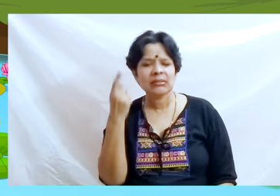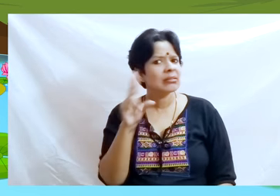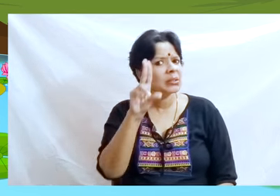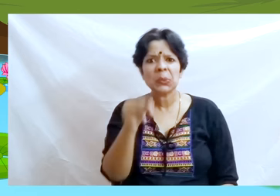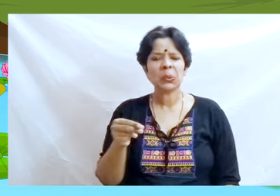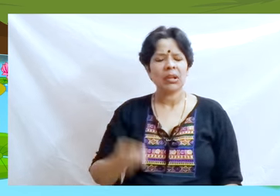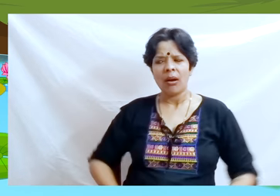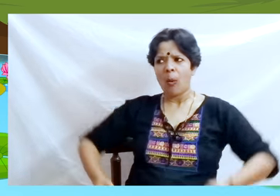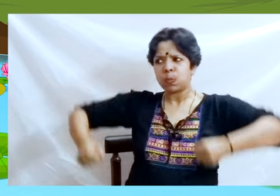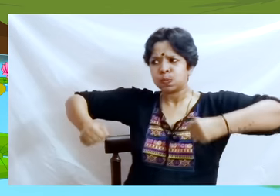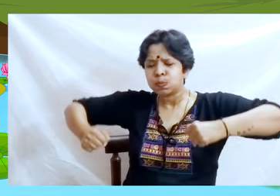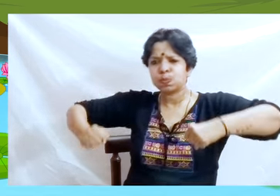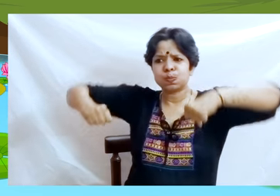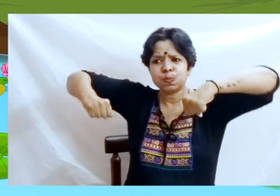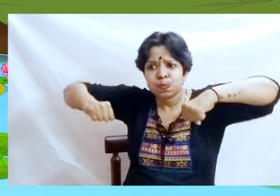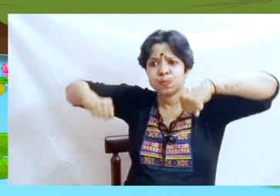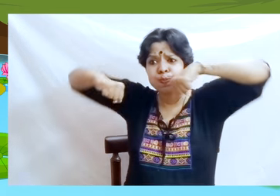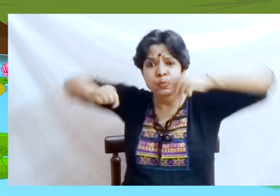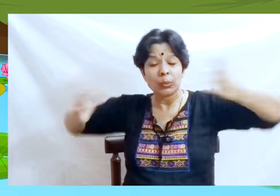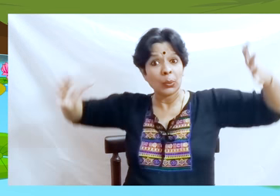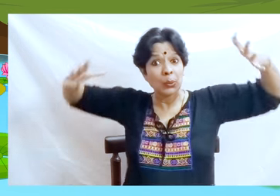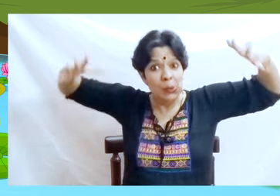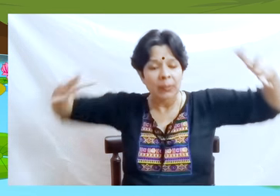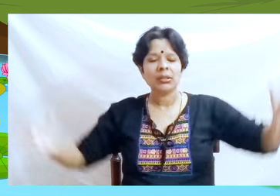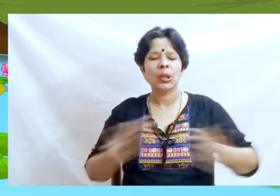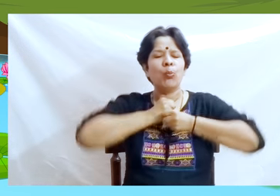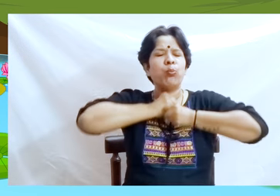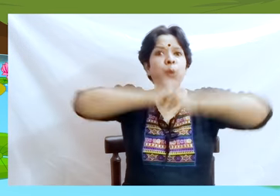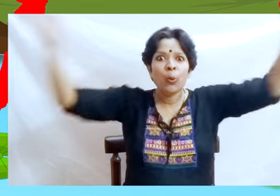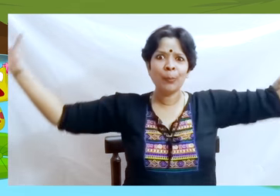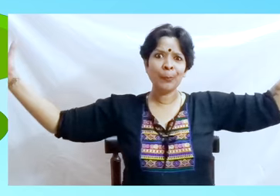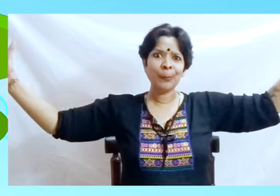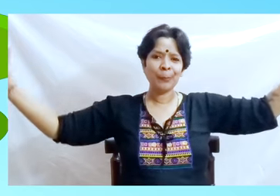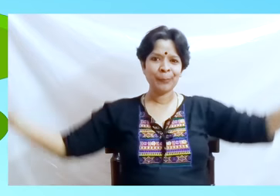He puffed and puffed himself so much and he finally burst